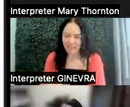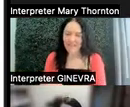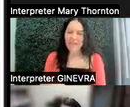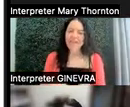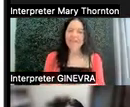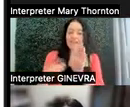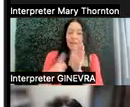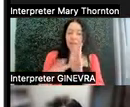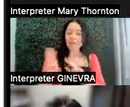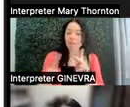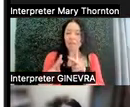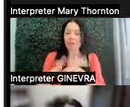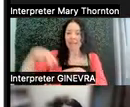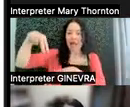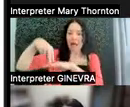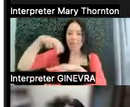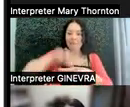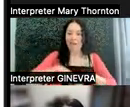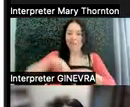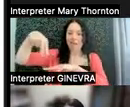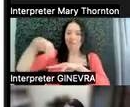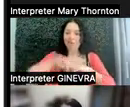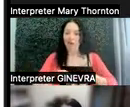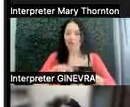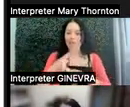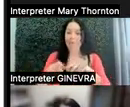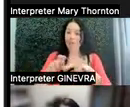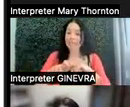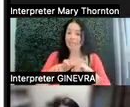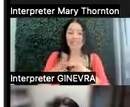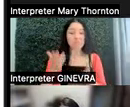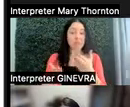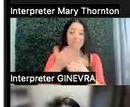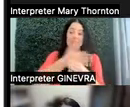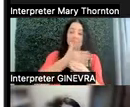in and out of their seats, which may or may not be disruptive, depending on a variety of things.